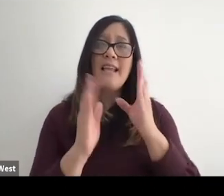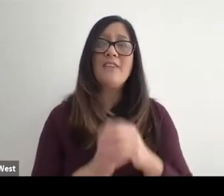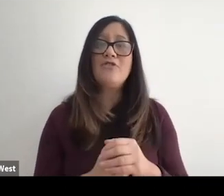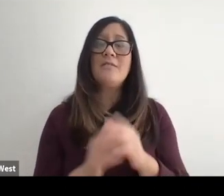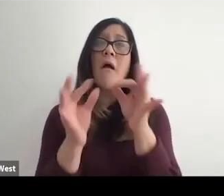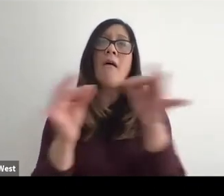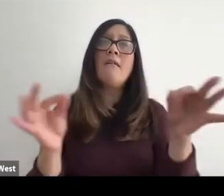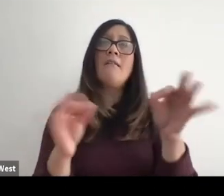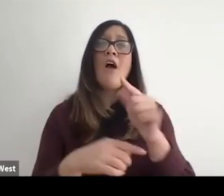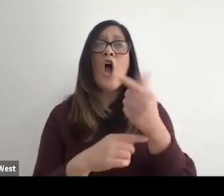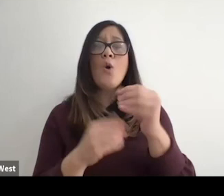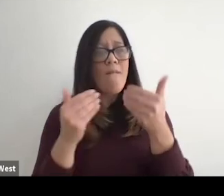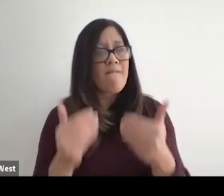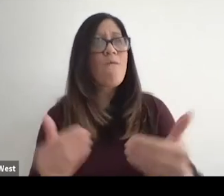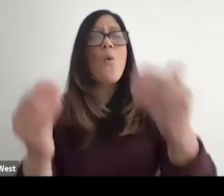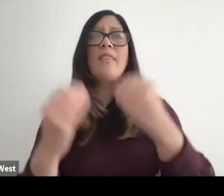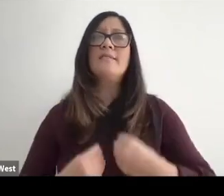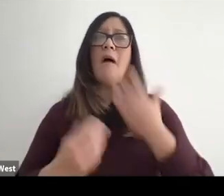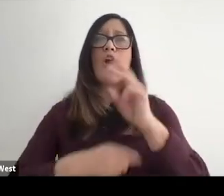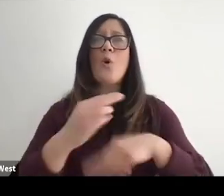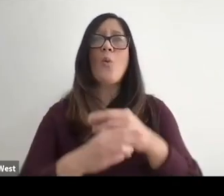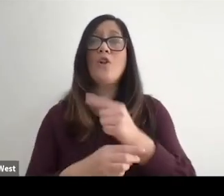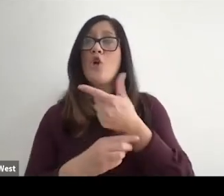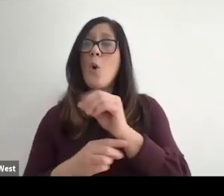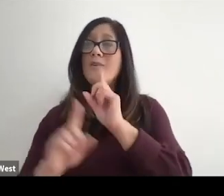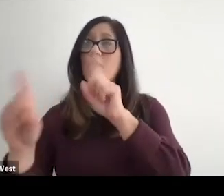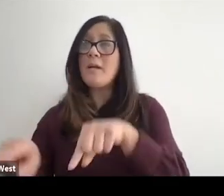Your attention, my monitor is always Goforth. Inspire your world because go is your command.